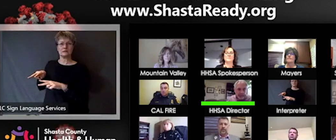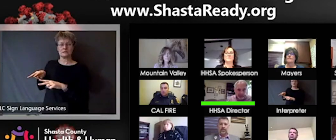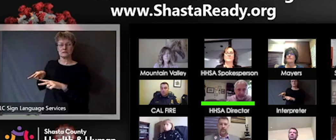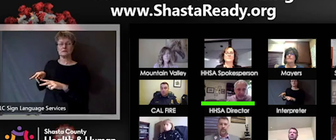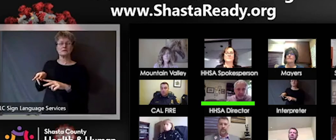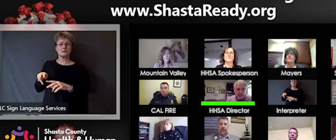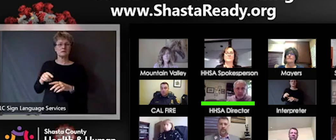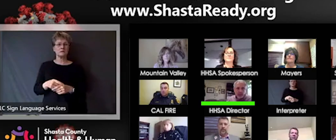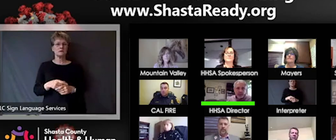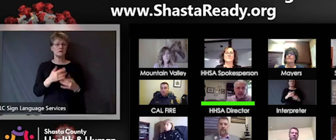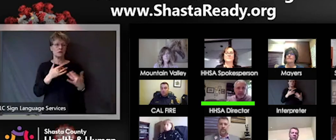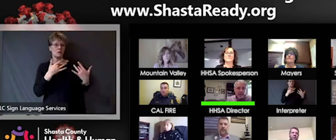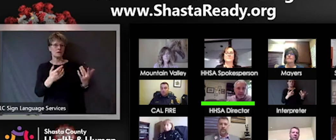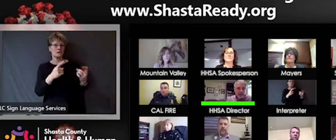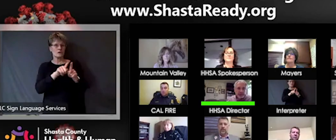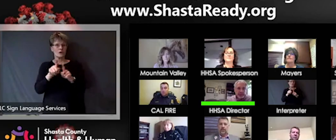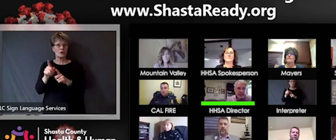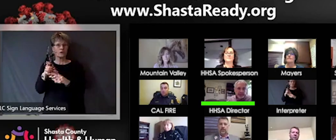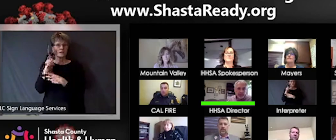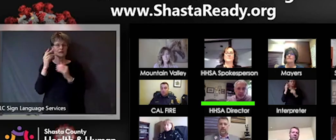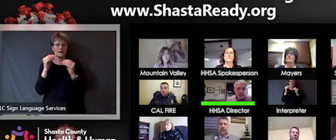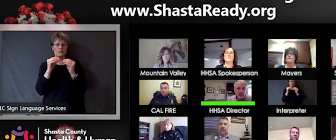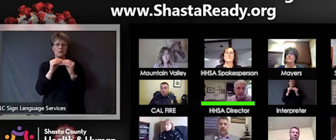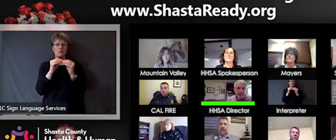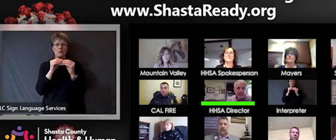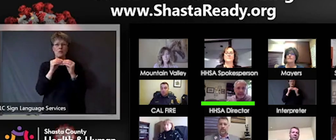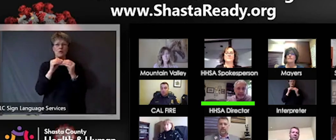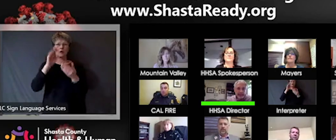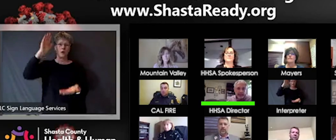summer, for example, the school's out so we're just seeing that normal decline